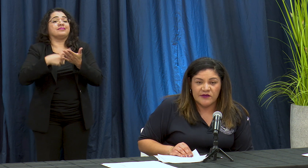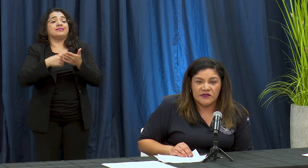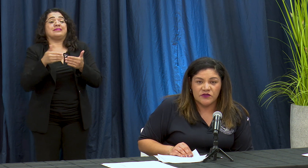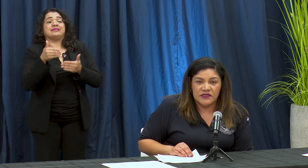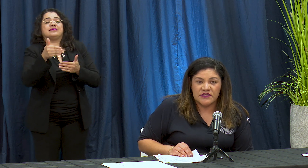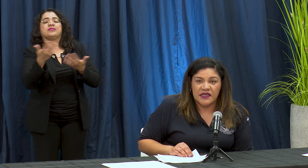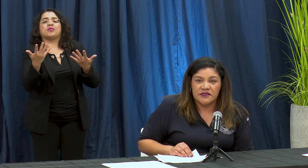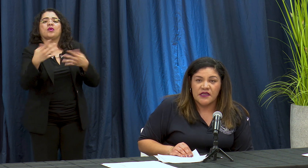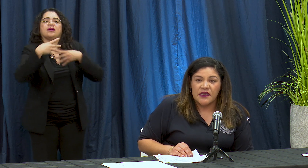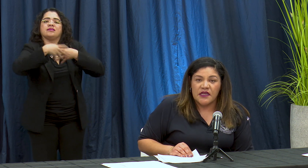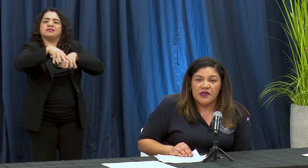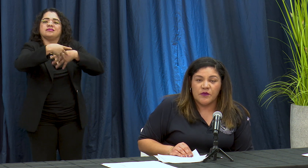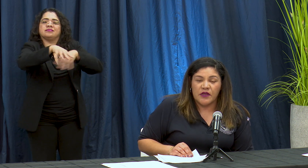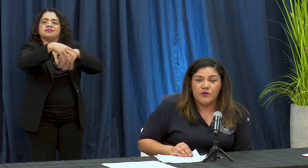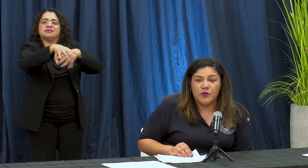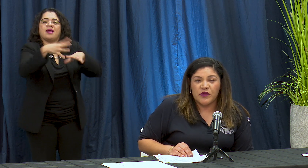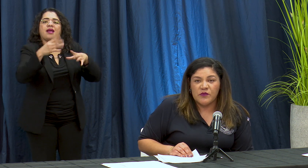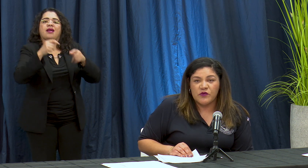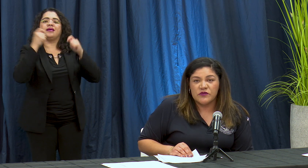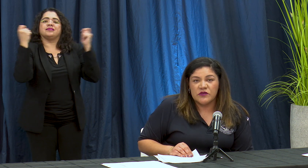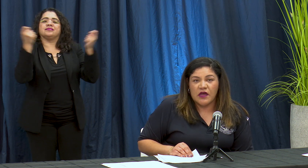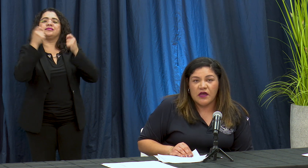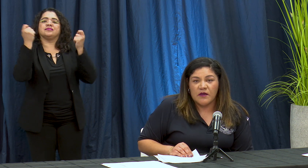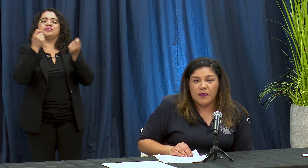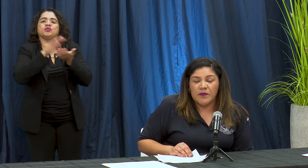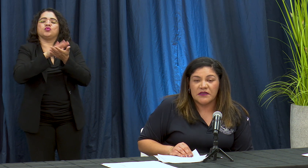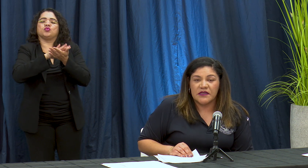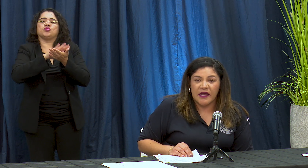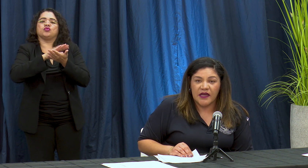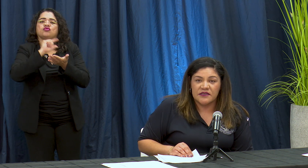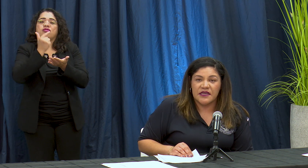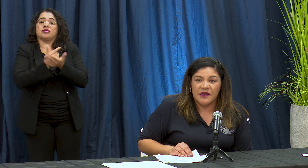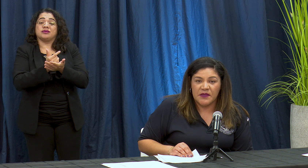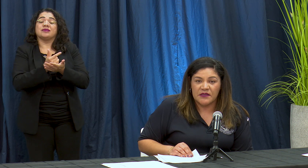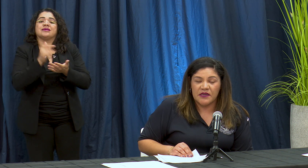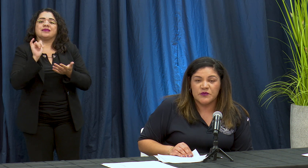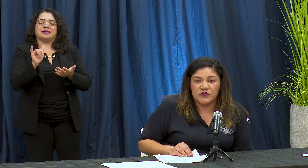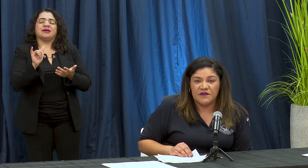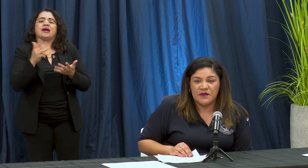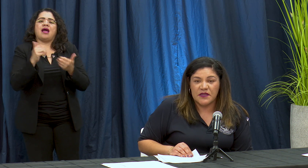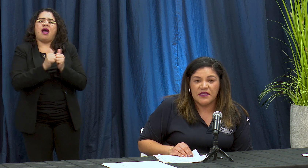las noticias y por ejemplo podemos practicar sanam NT irresponsible meant a